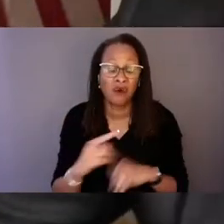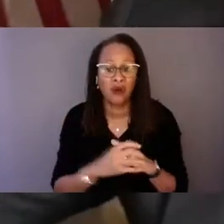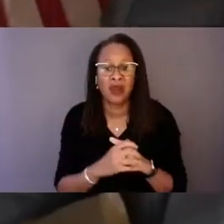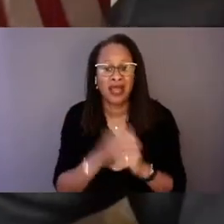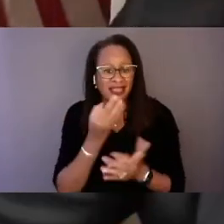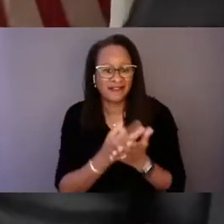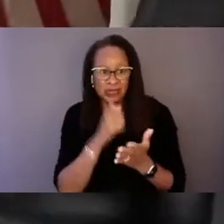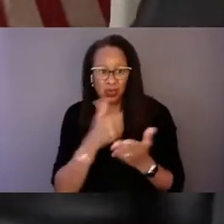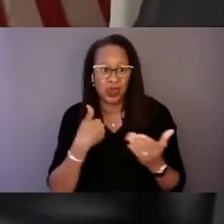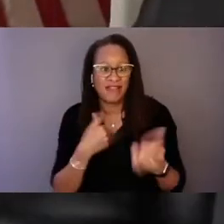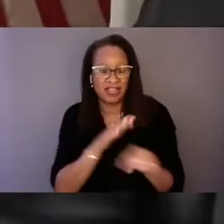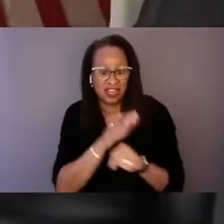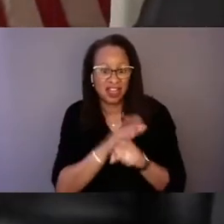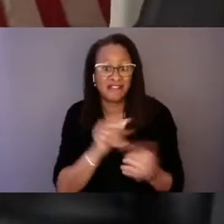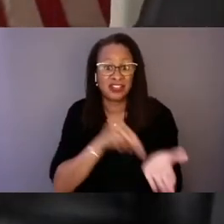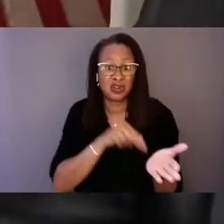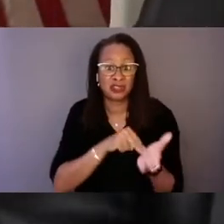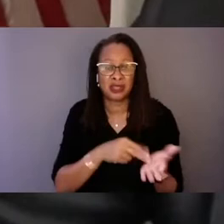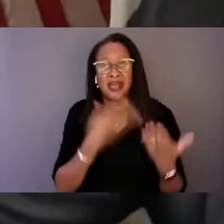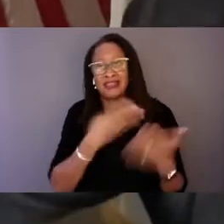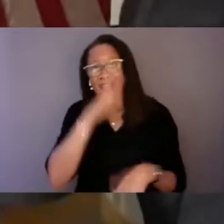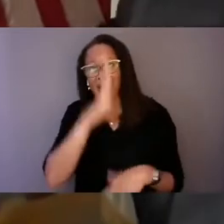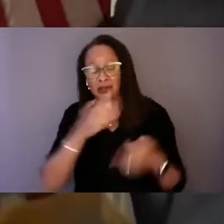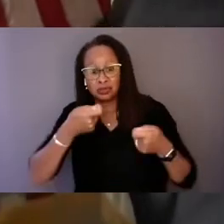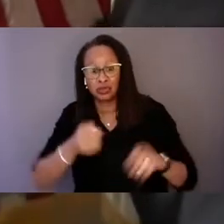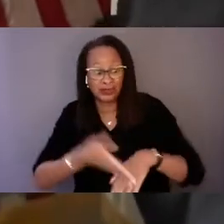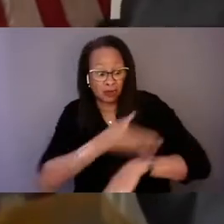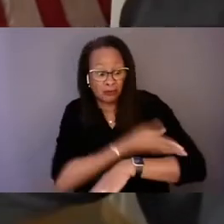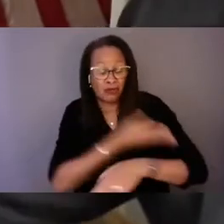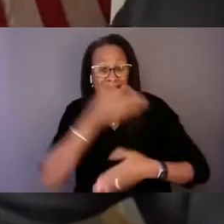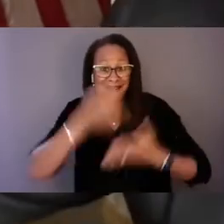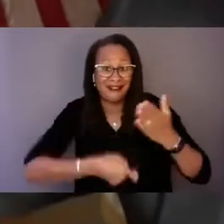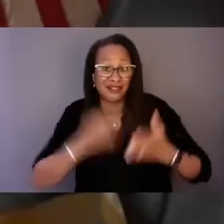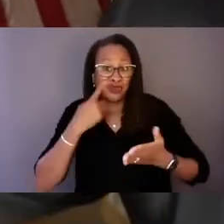Thank God we're trying to improve costs for primary care docs,